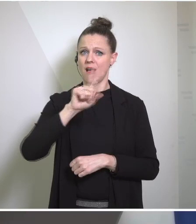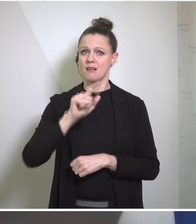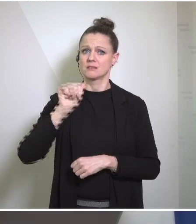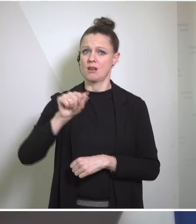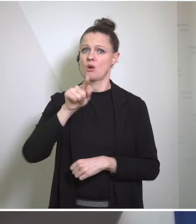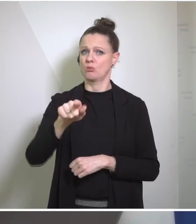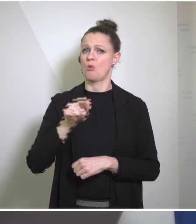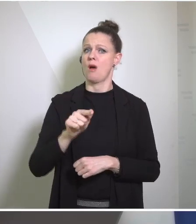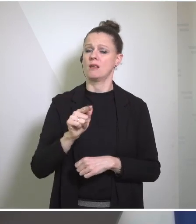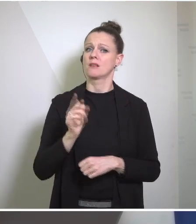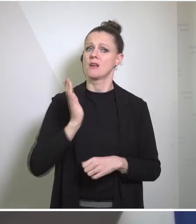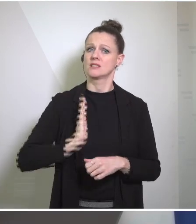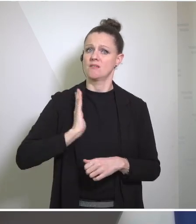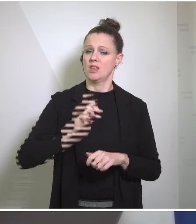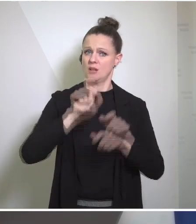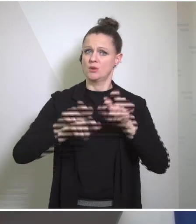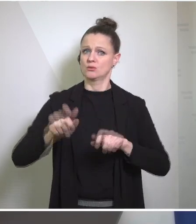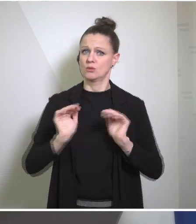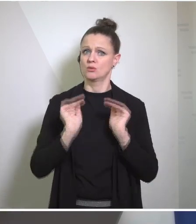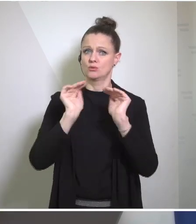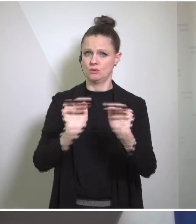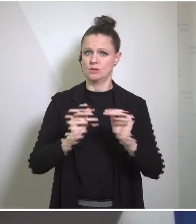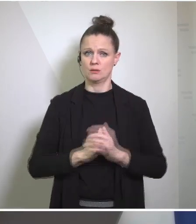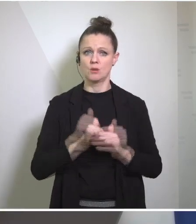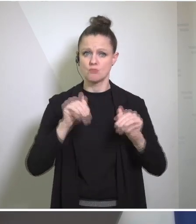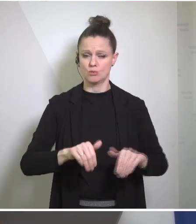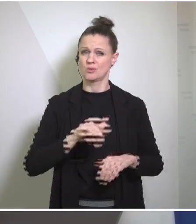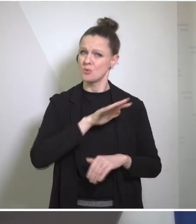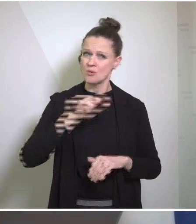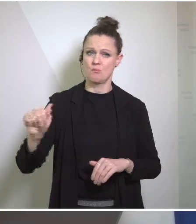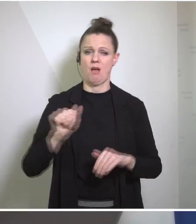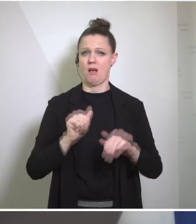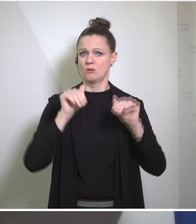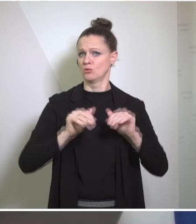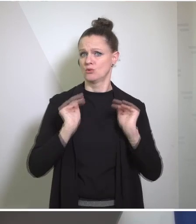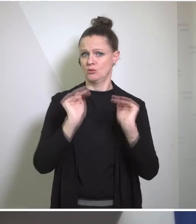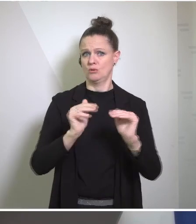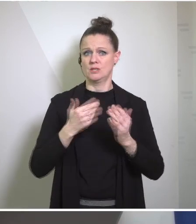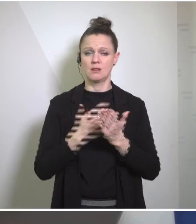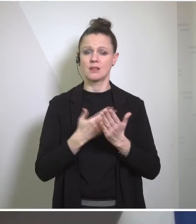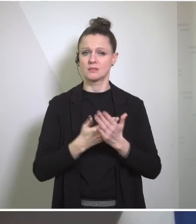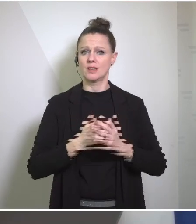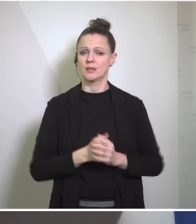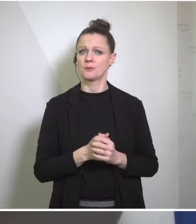law - and that is very clear - applies to everyone everywhere. And without doubt we know that the